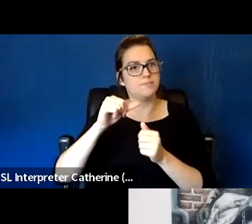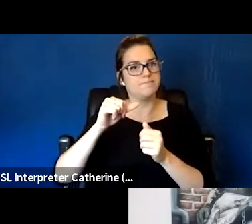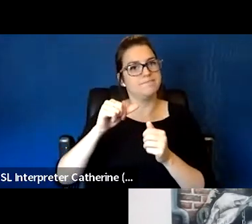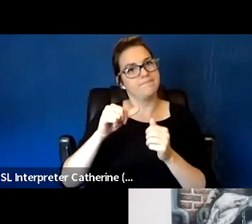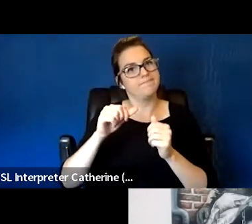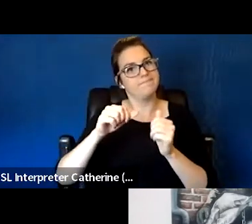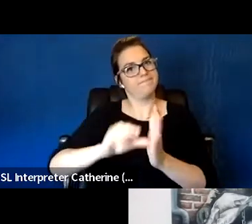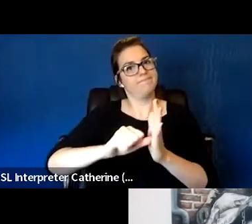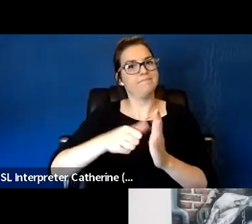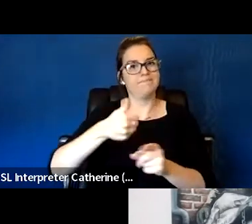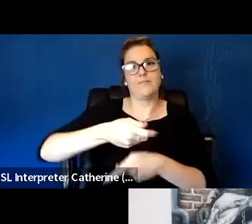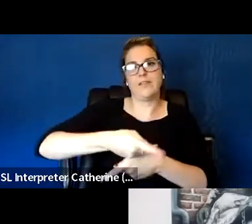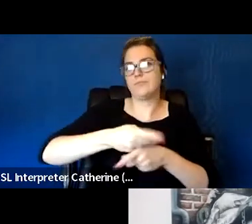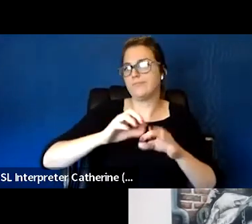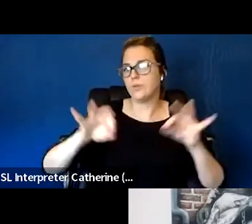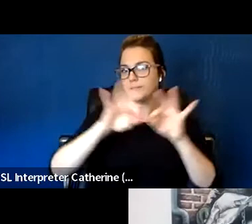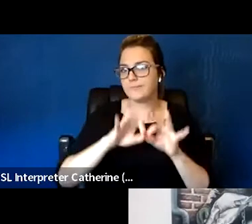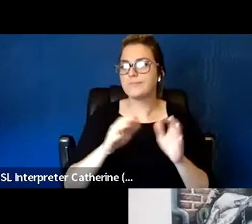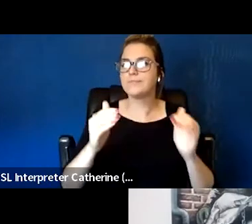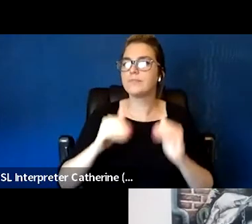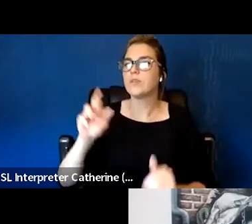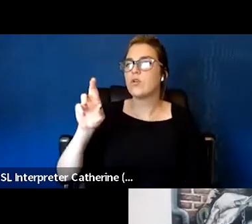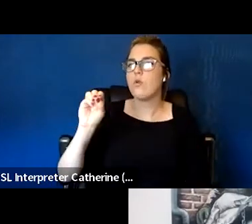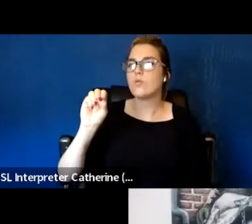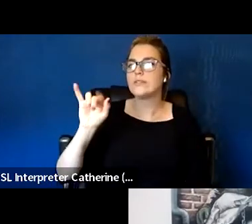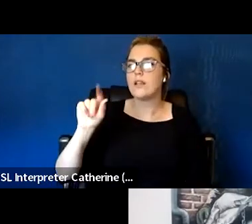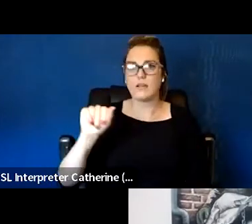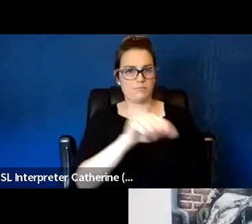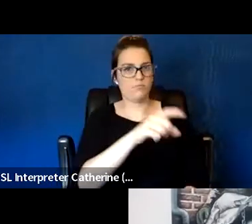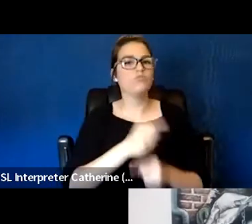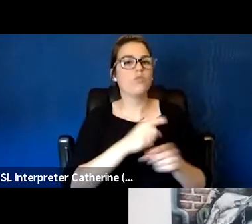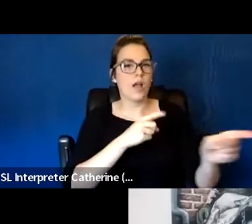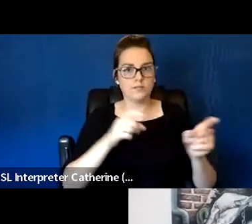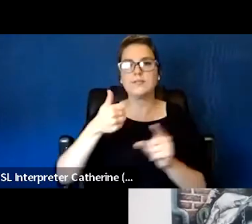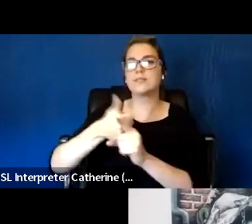I wanted to add, Donald you're absolutely right, self-care is very important in housing,